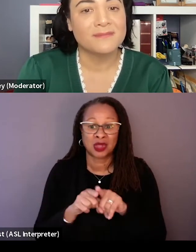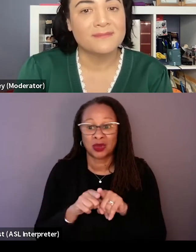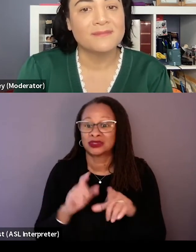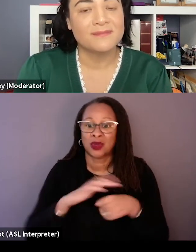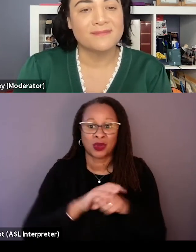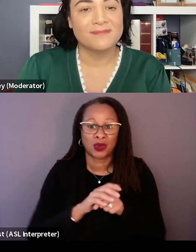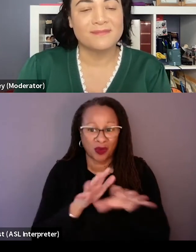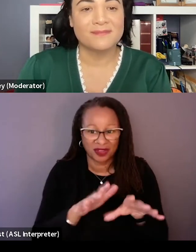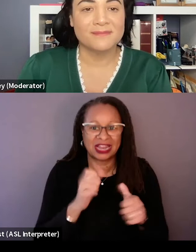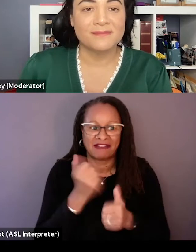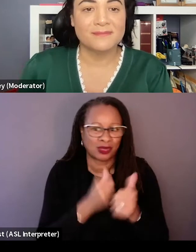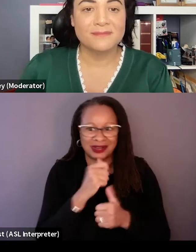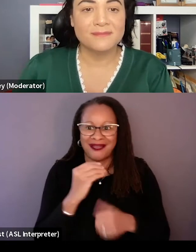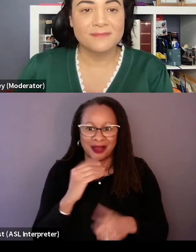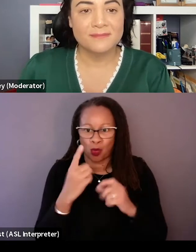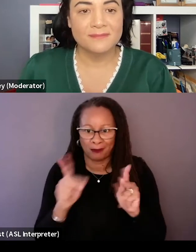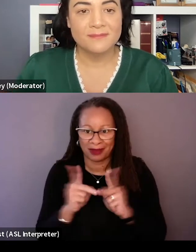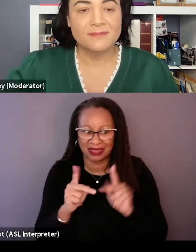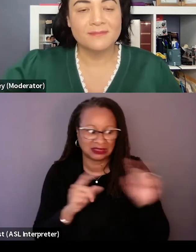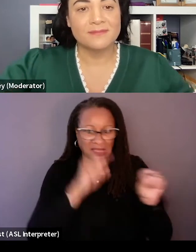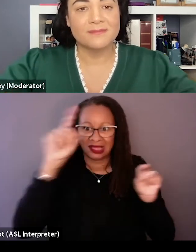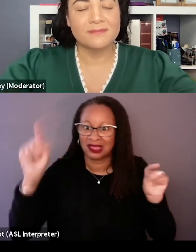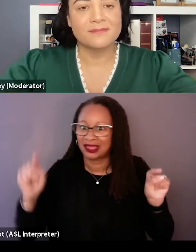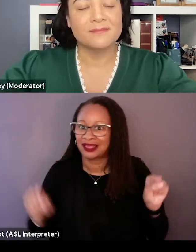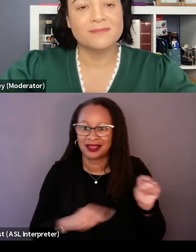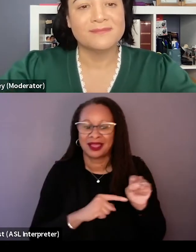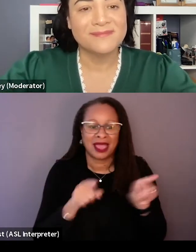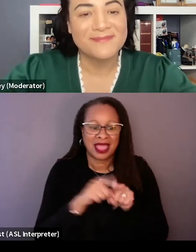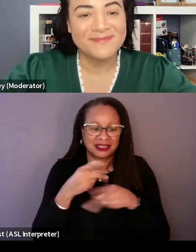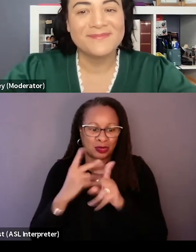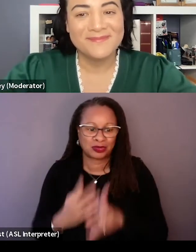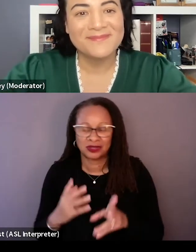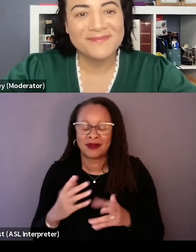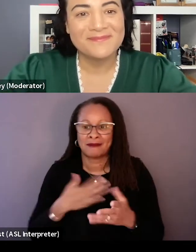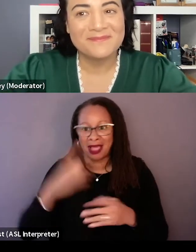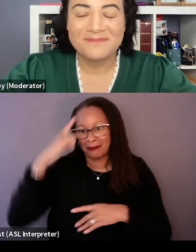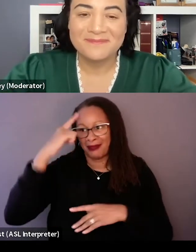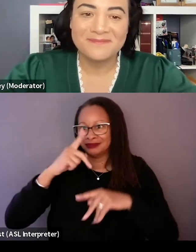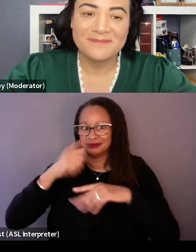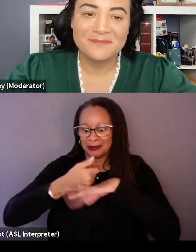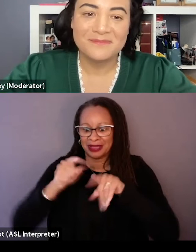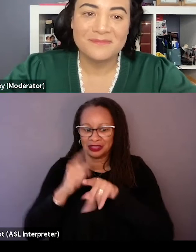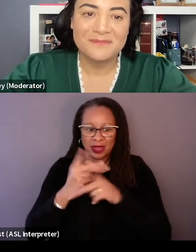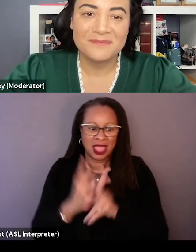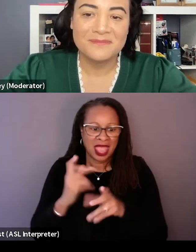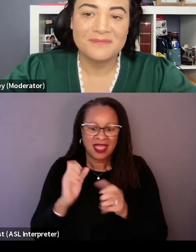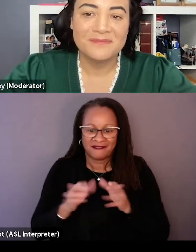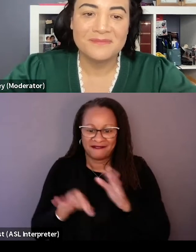but it's like finding the way to make as a producer, I'm coming from the producer mind here. Like find a way to make all these puzzle pieces fit together.